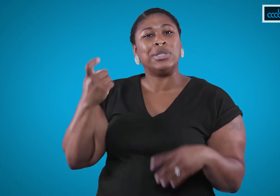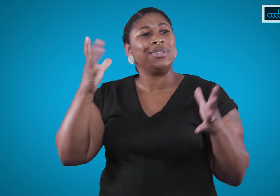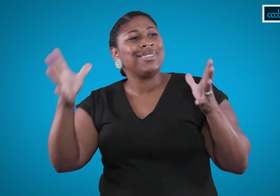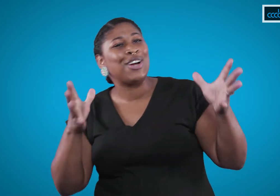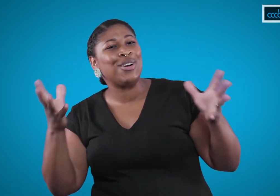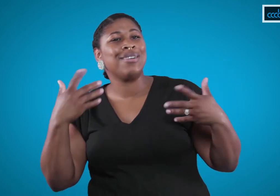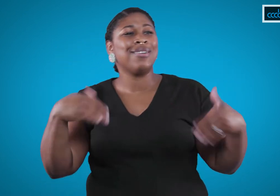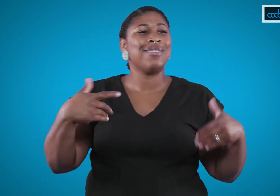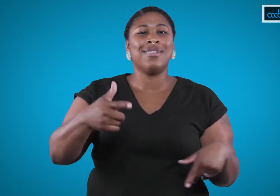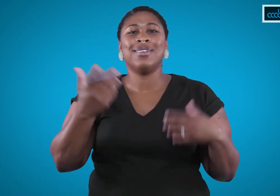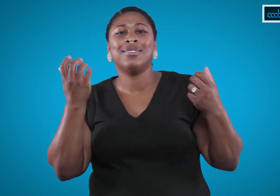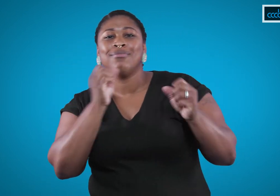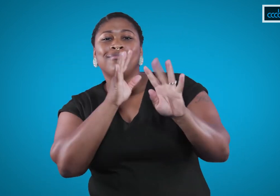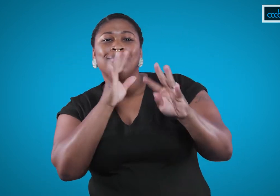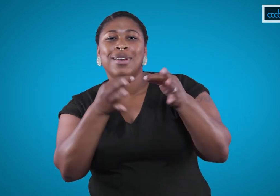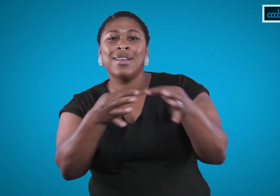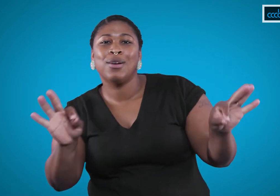a translation of a spoken language.